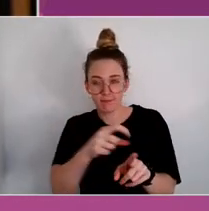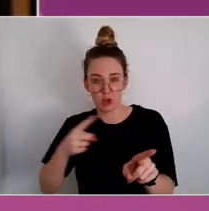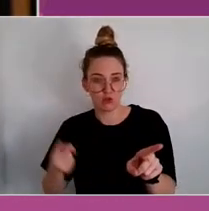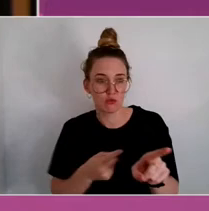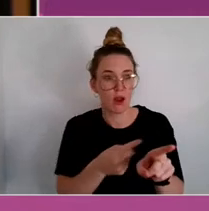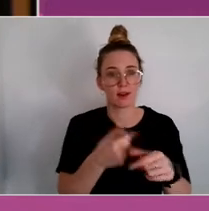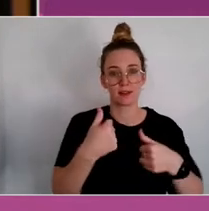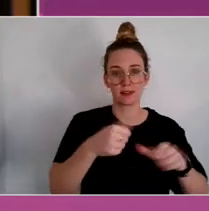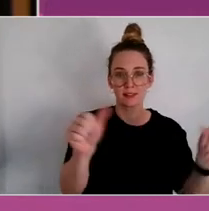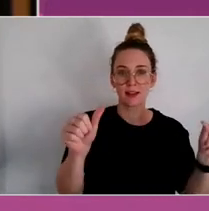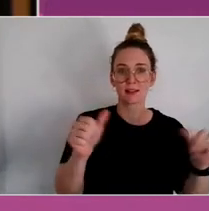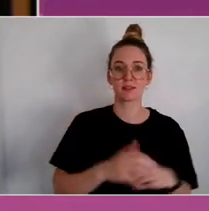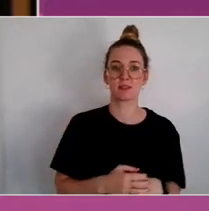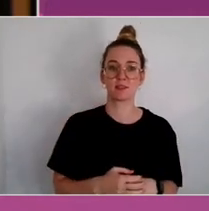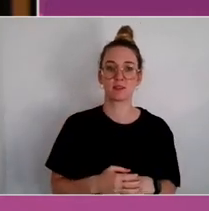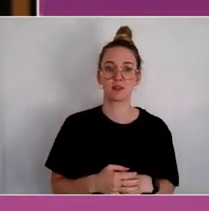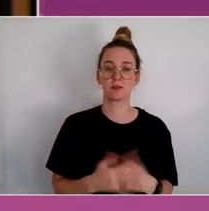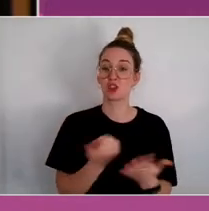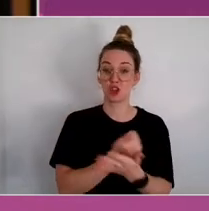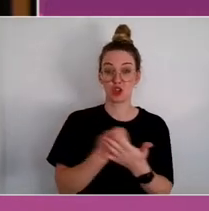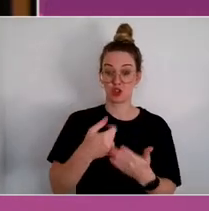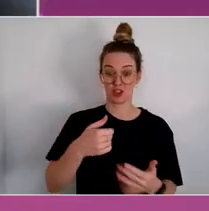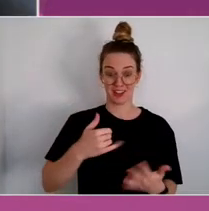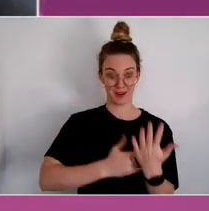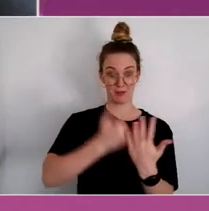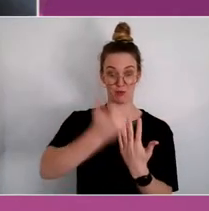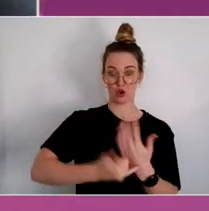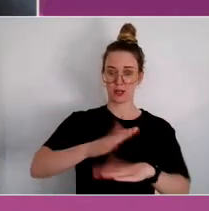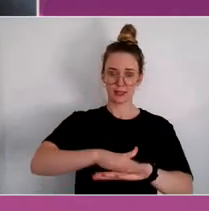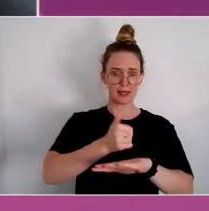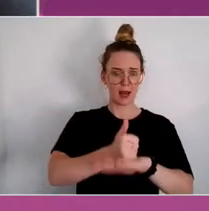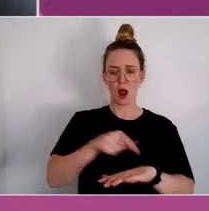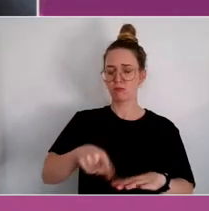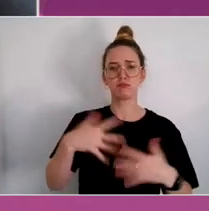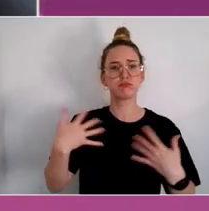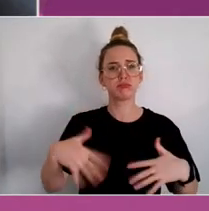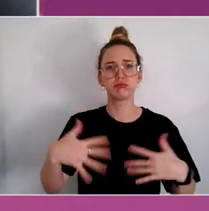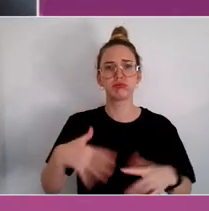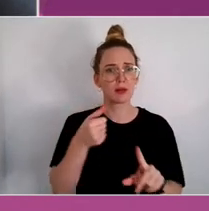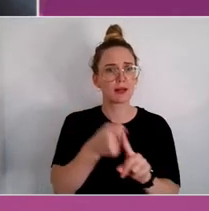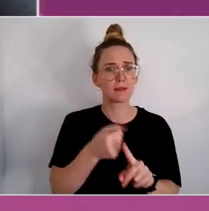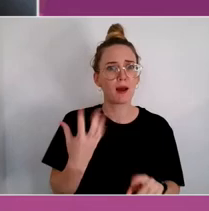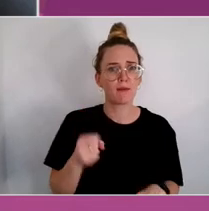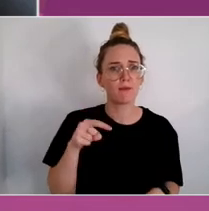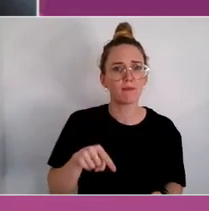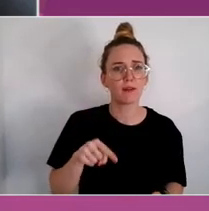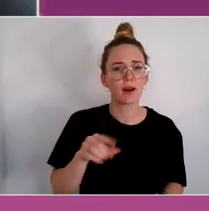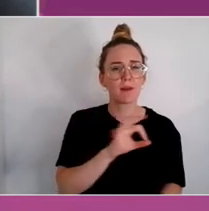Too often, a project may have really important local market, but it's not what we're necessarily